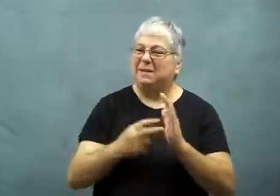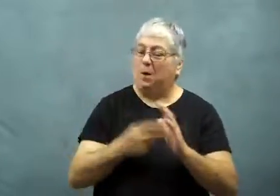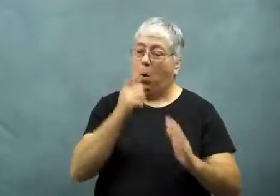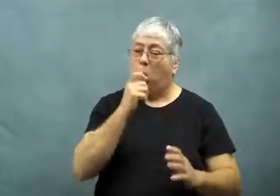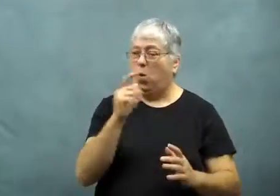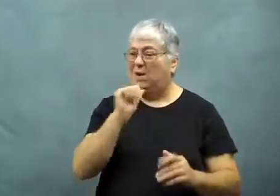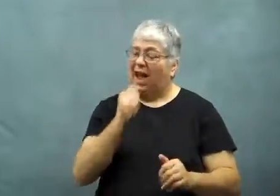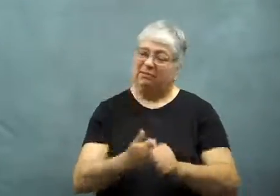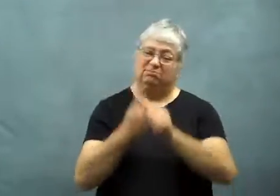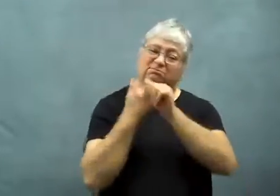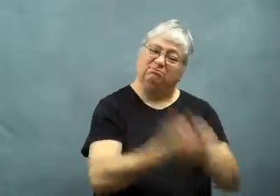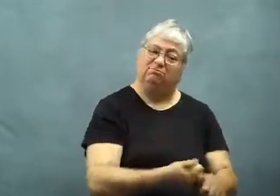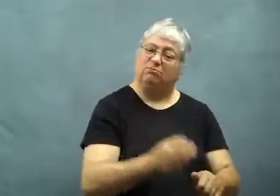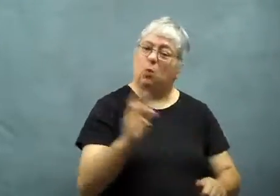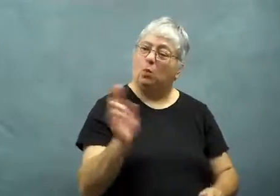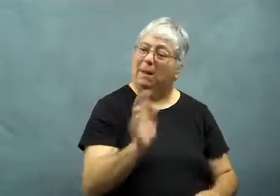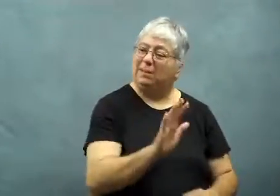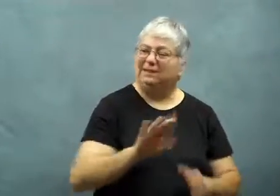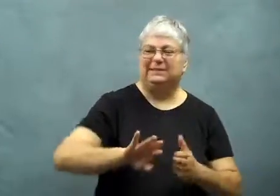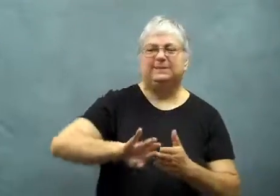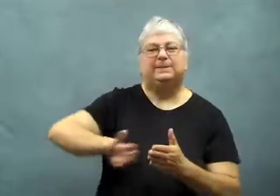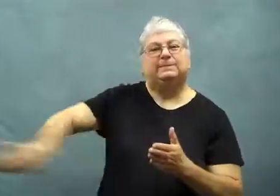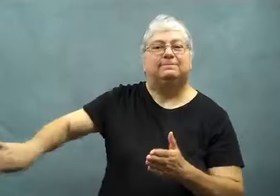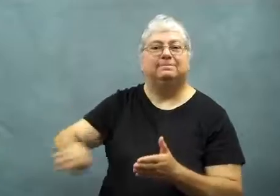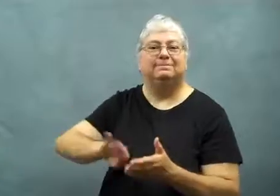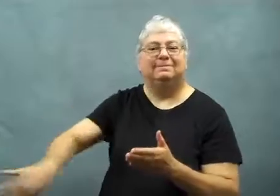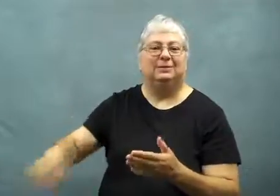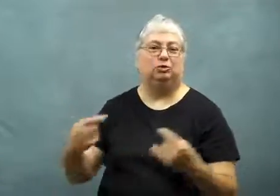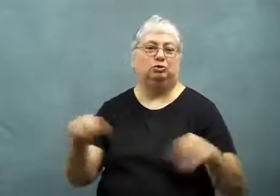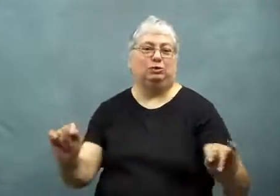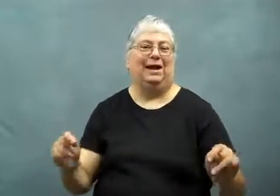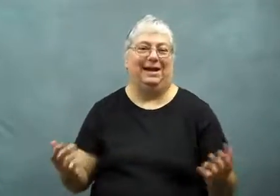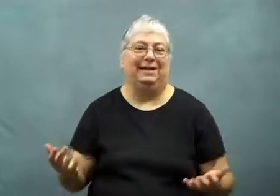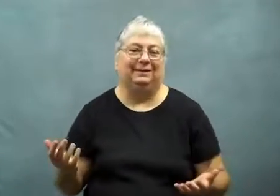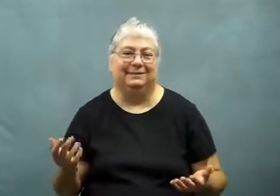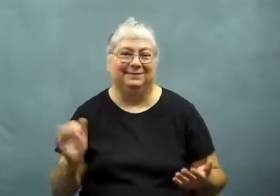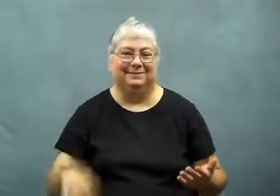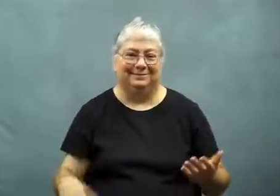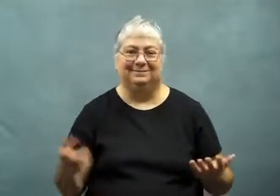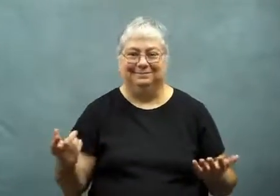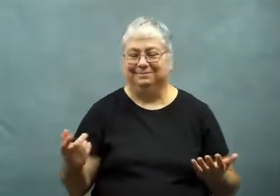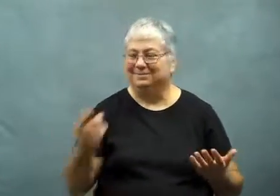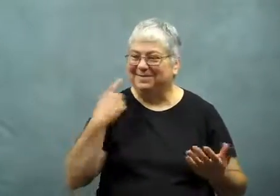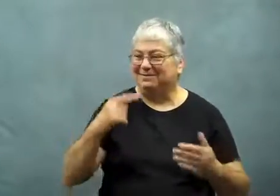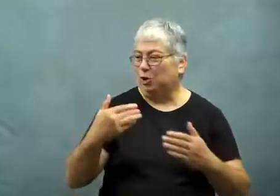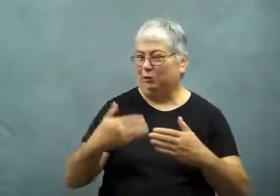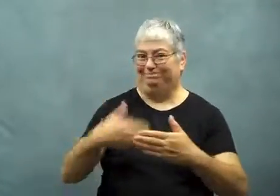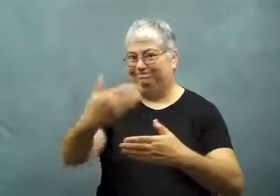The rules were meant to exclude candidates who were not mainstream.